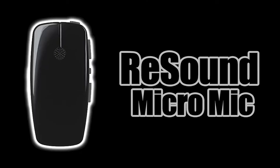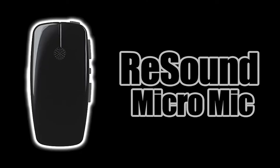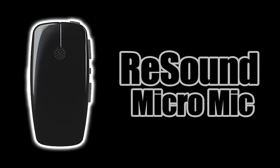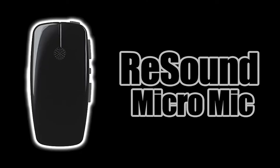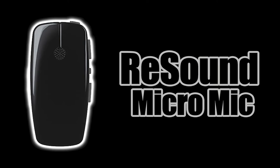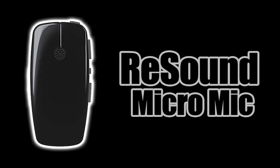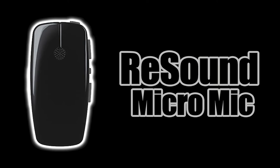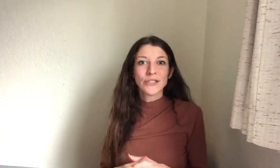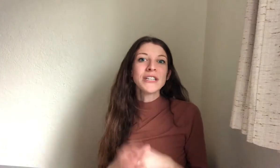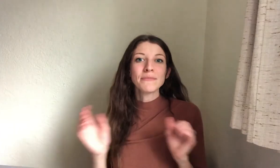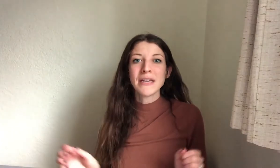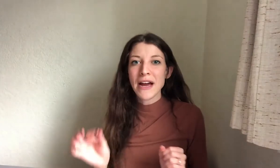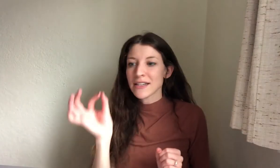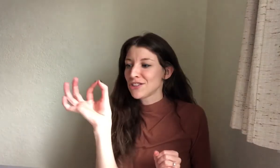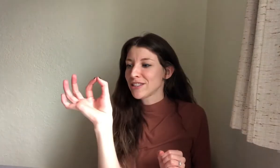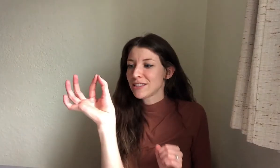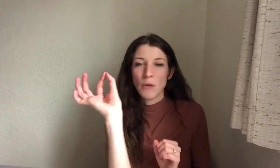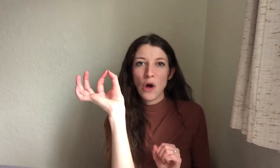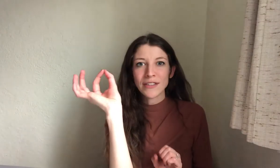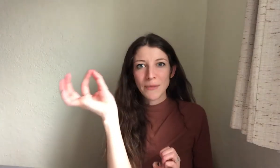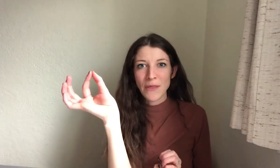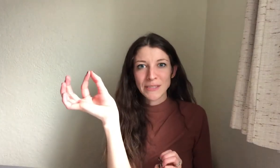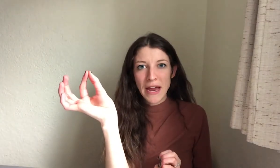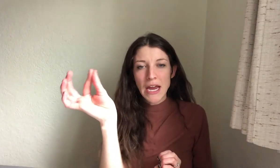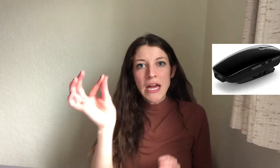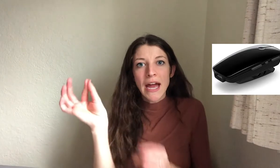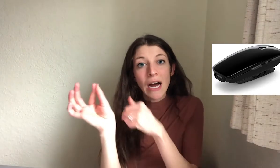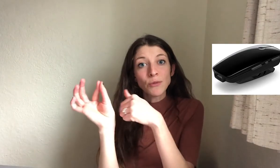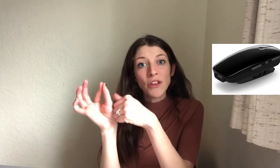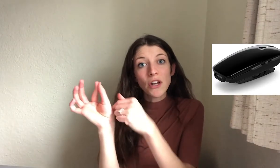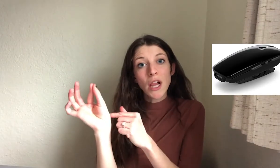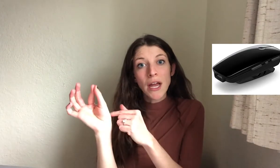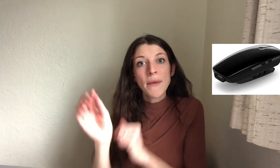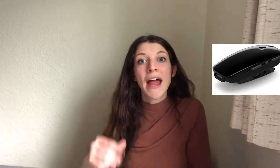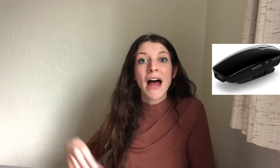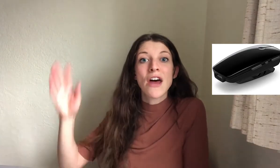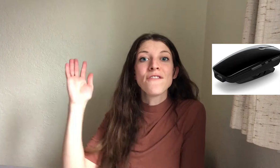mini mic. So this mini mic is just small, it's about this big. It comes with a little clip and